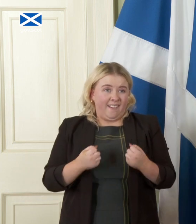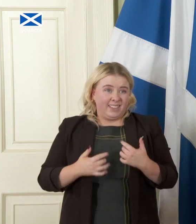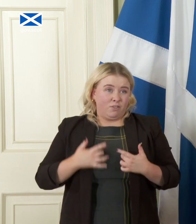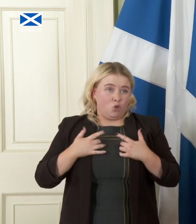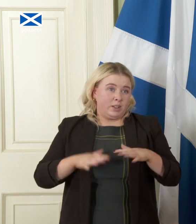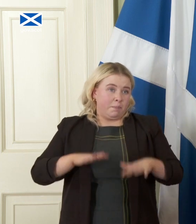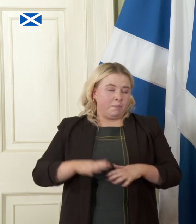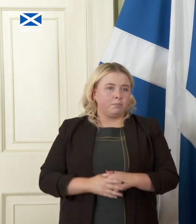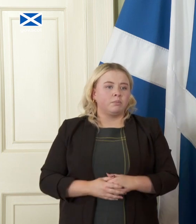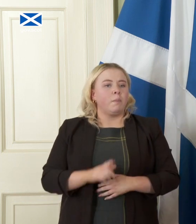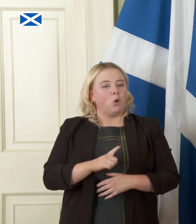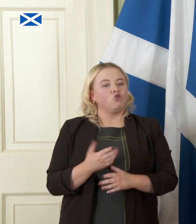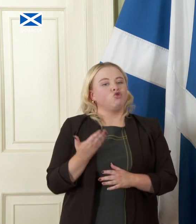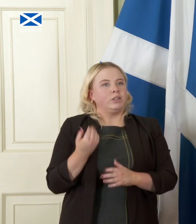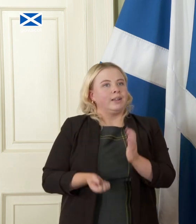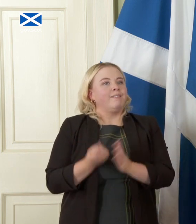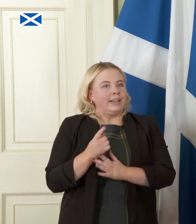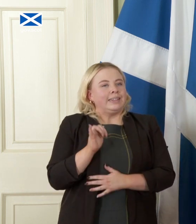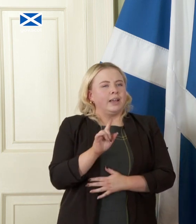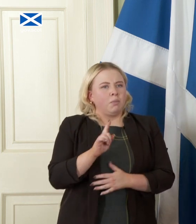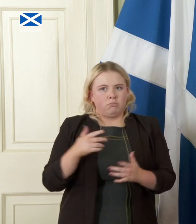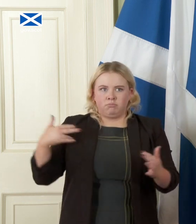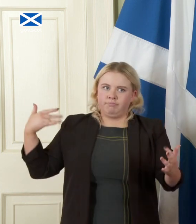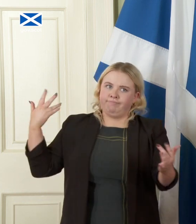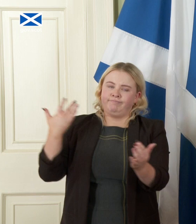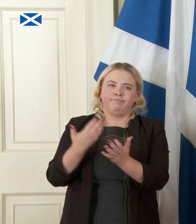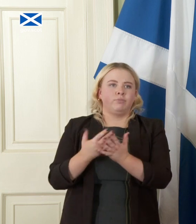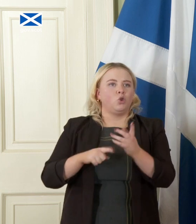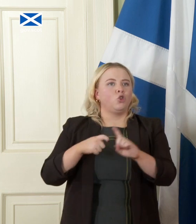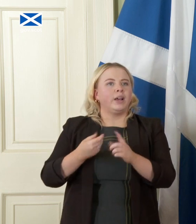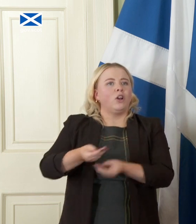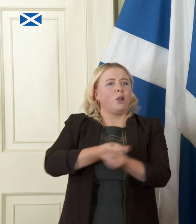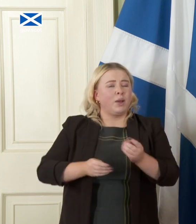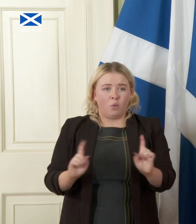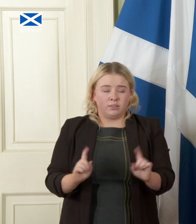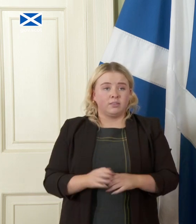just recent events but the longer term trends of the UK economy is the gamble for Scotland is not